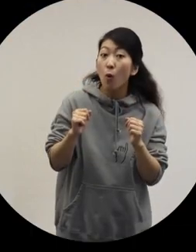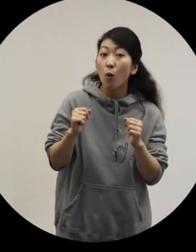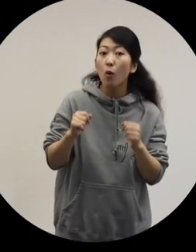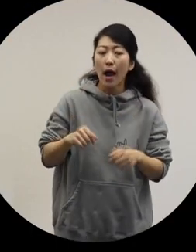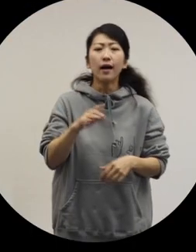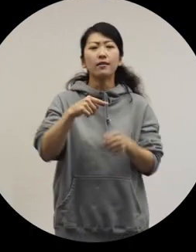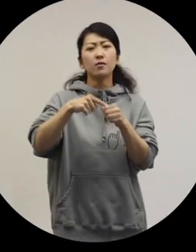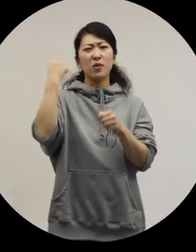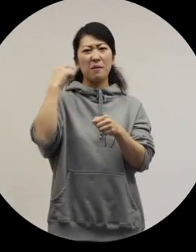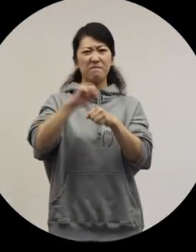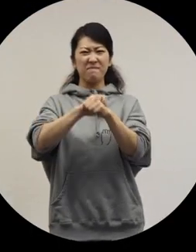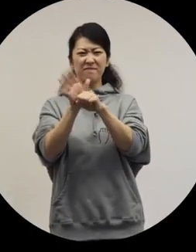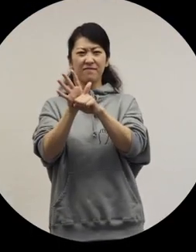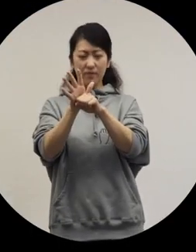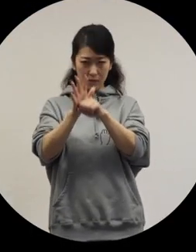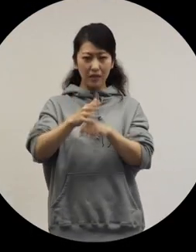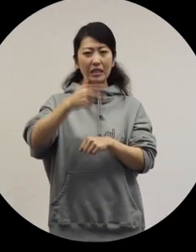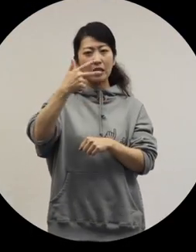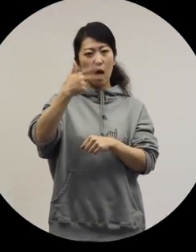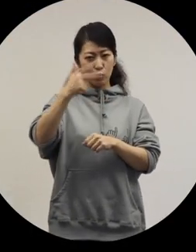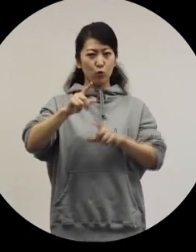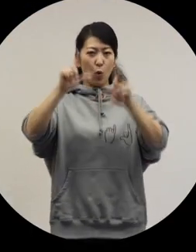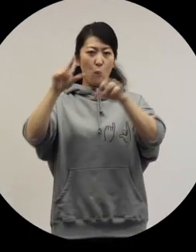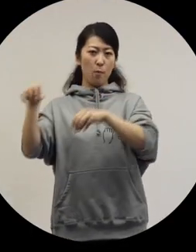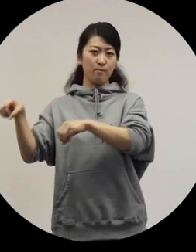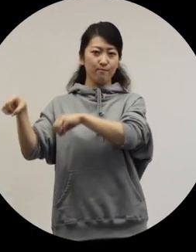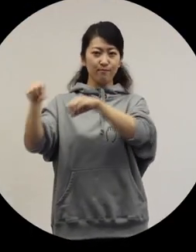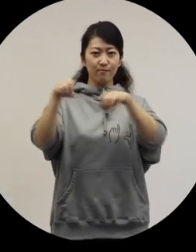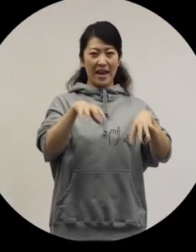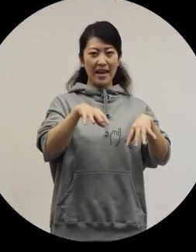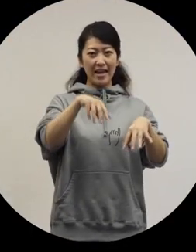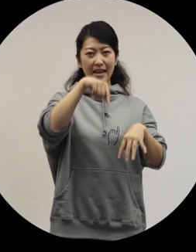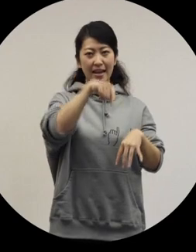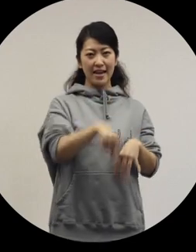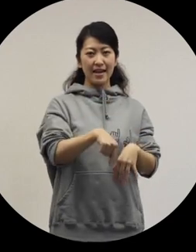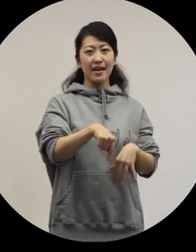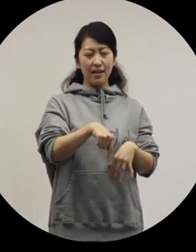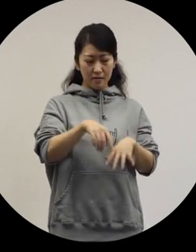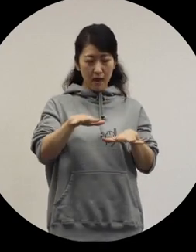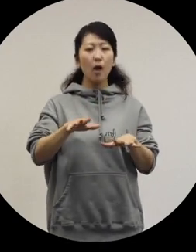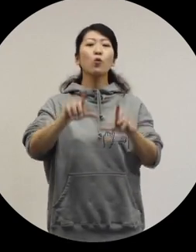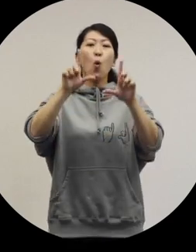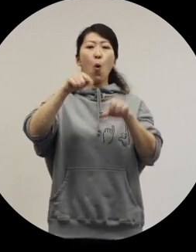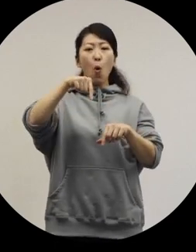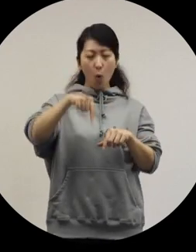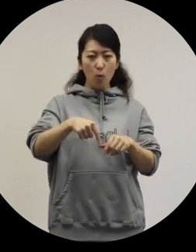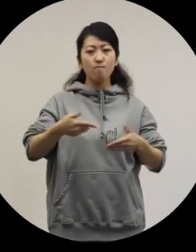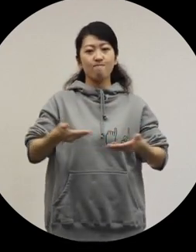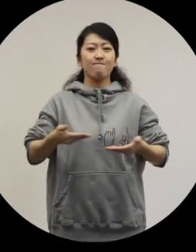Due to the COVID-19 pandemic, I moved to Tokyo in last July, and now I'm based in Tokyo.